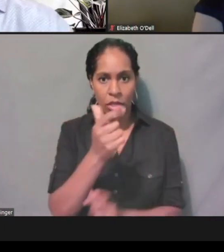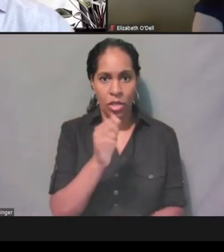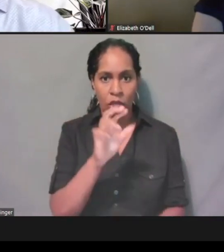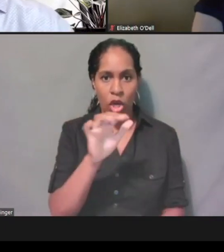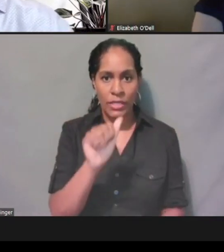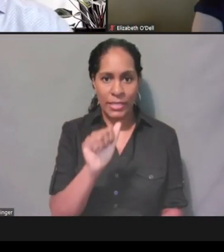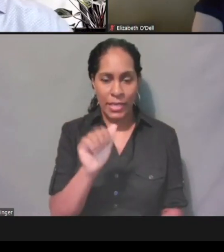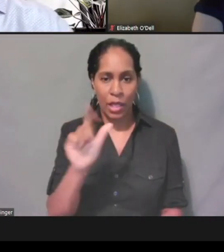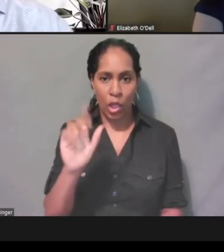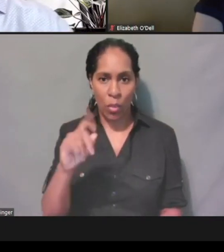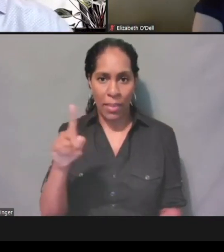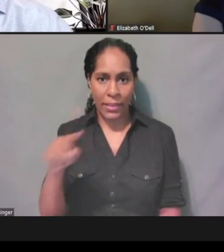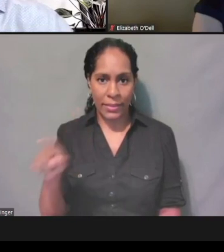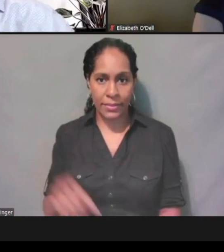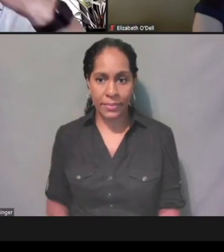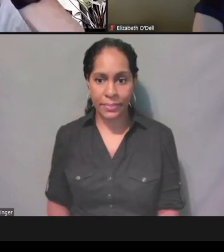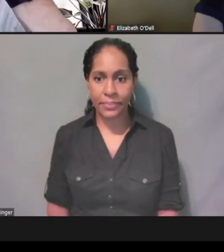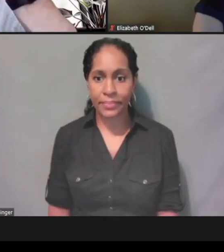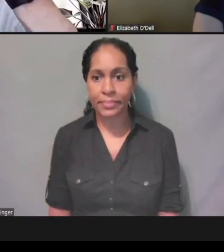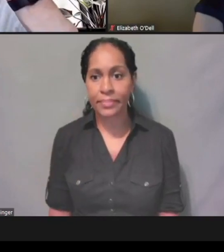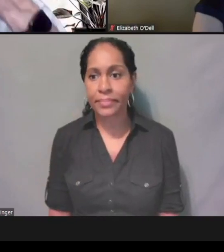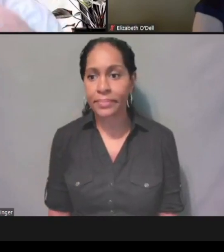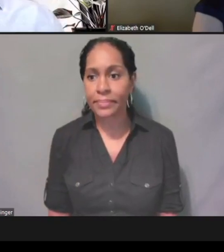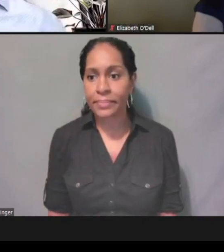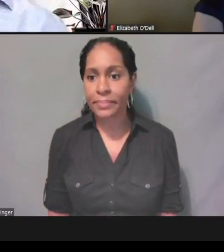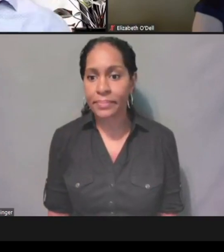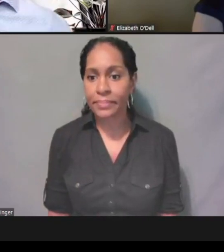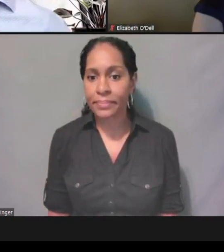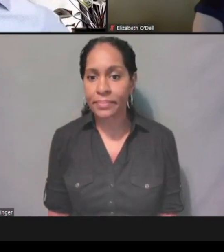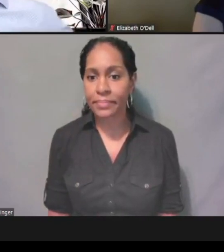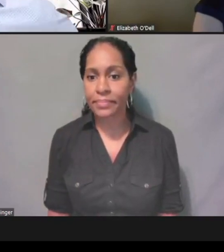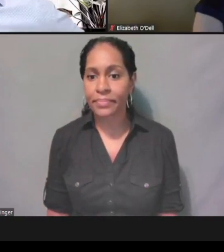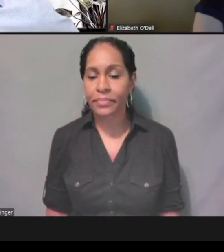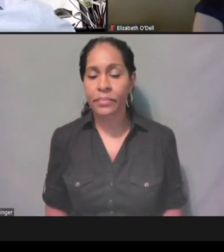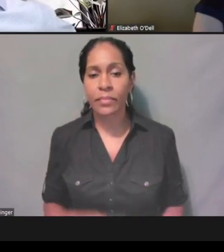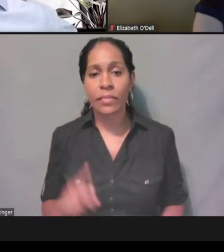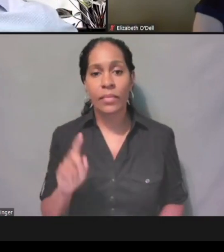Okay, I received a message that someone has their hand up,